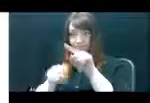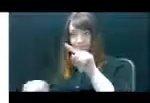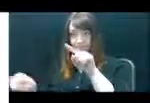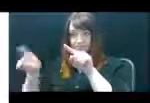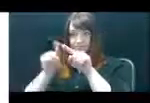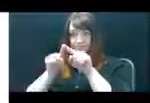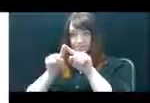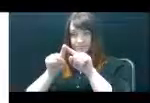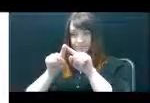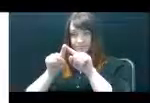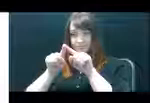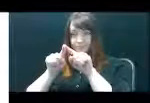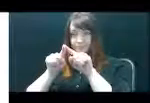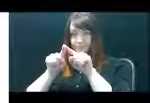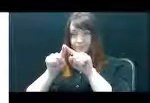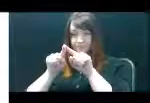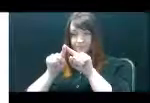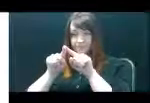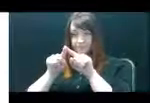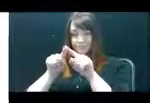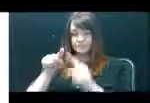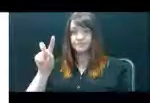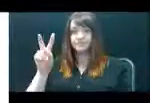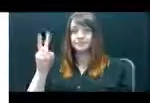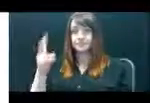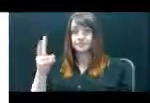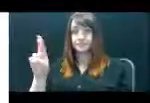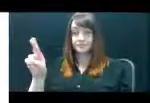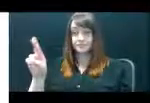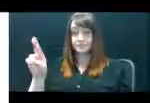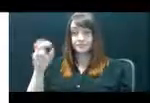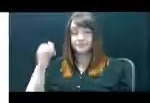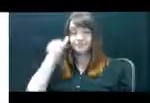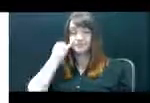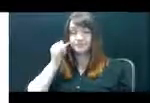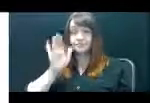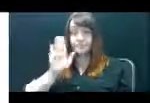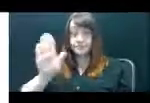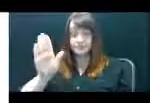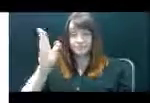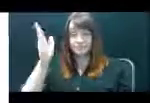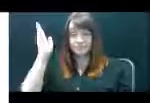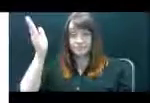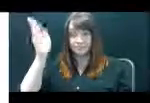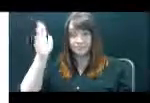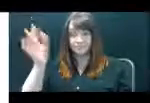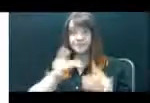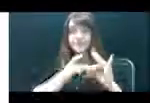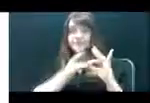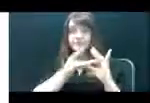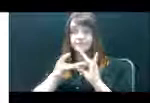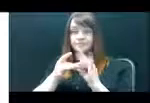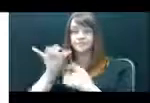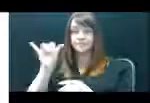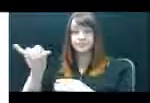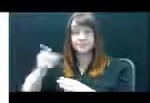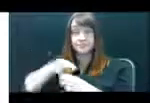bottom right hand corner. If your presentation will cover a topic in this area, press the